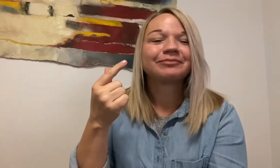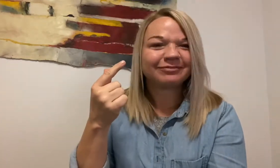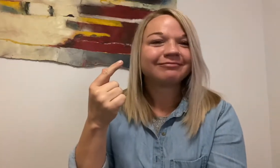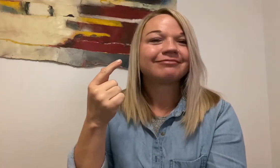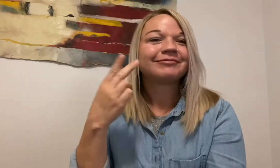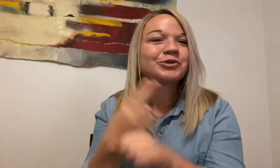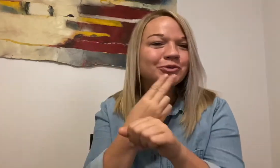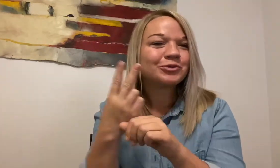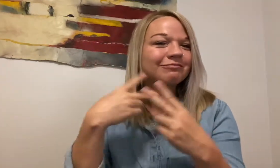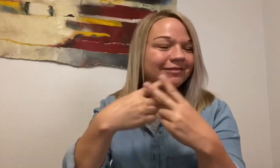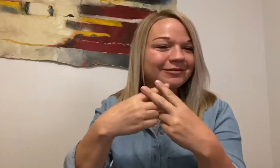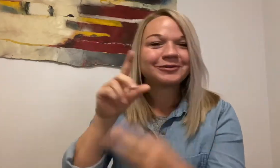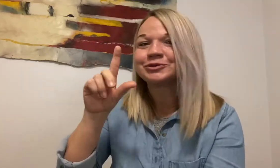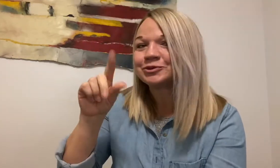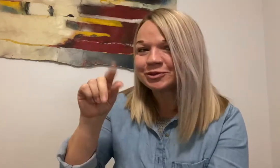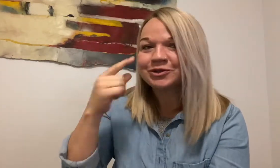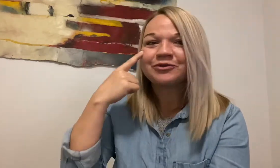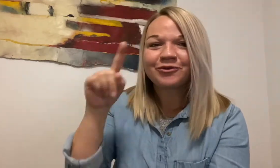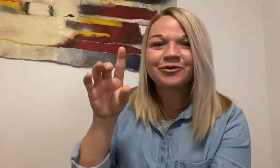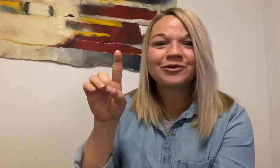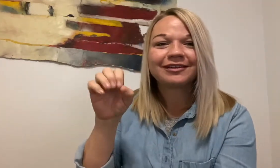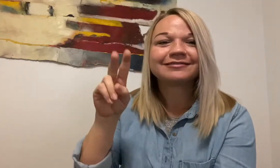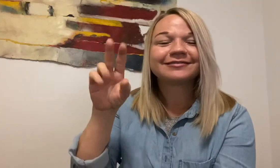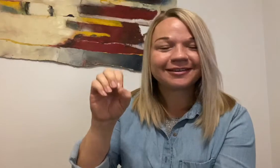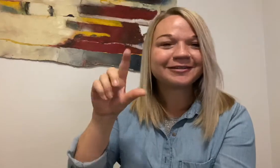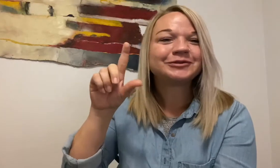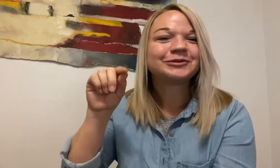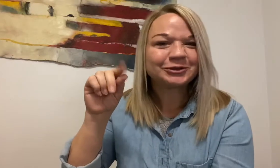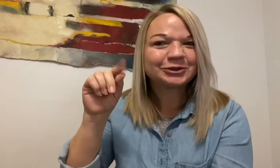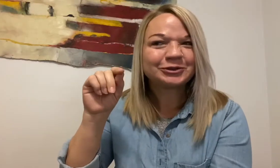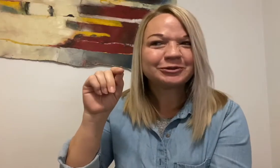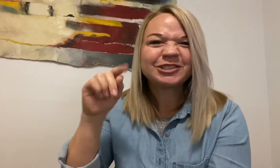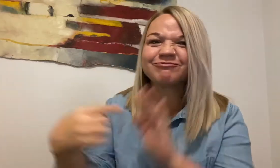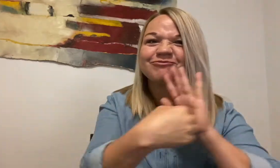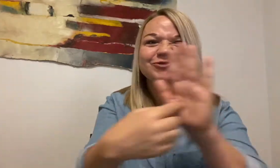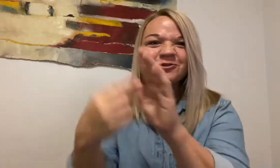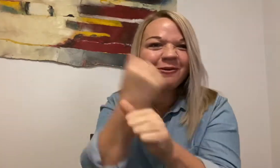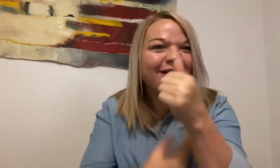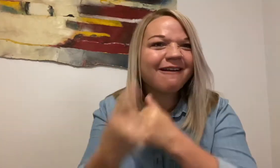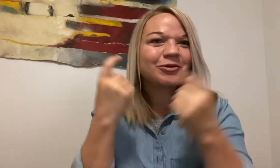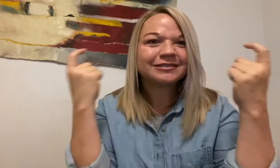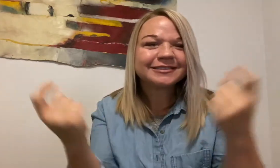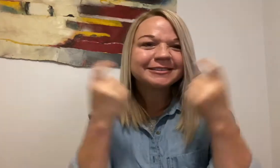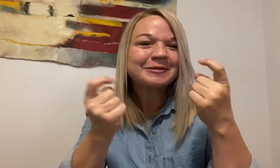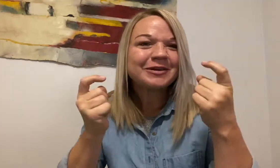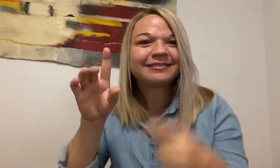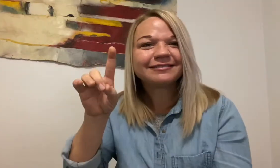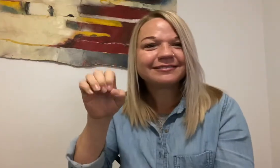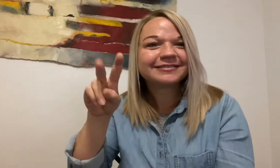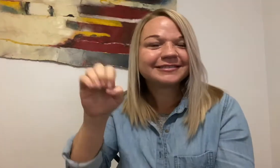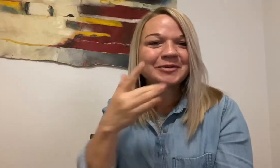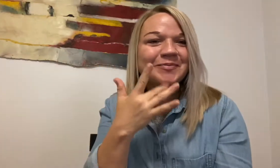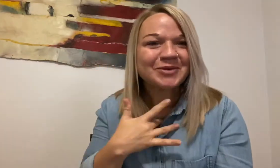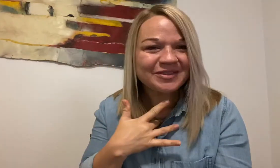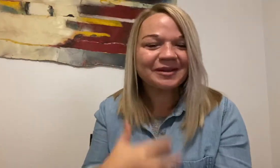with the hashtag #20forDOVE20 to show everyone how you celebrated our birthday!